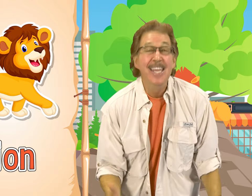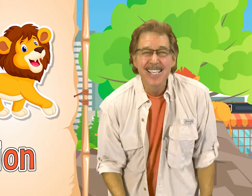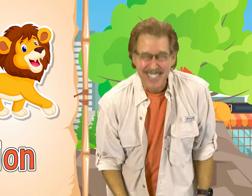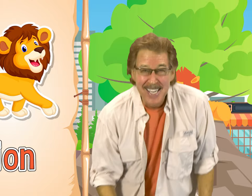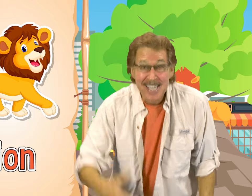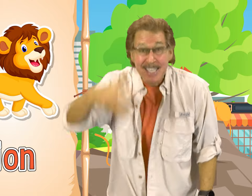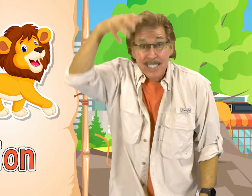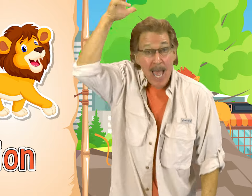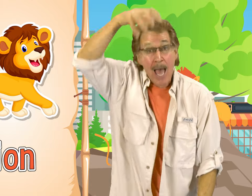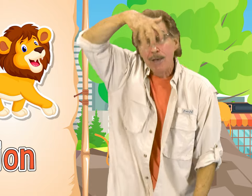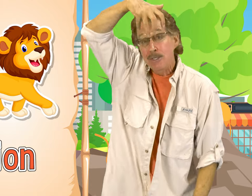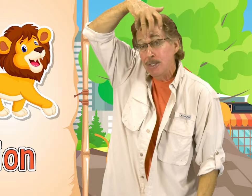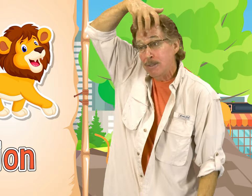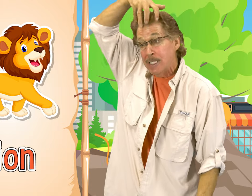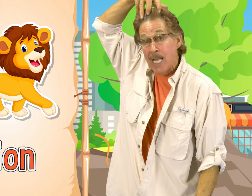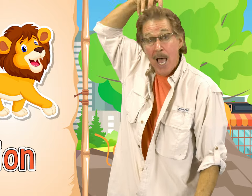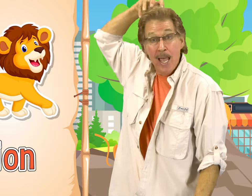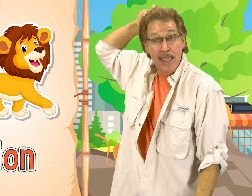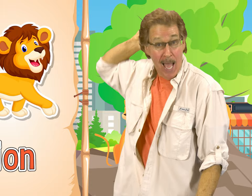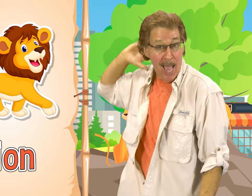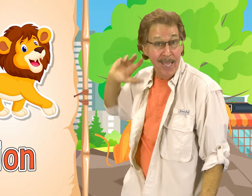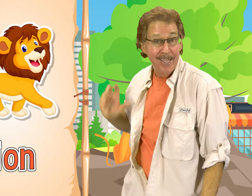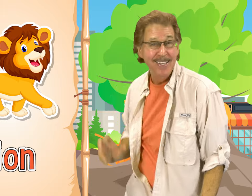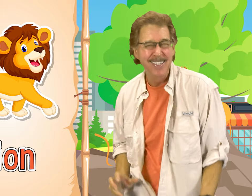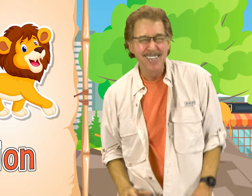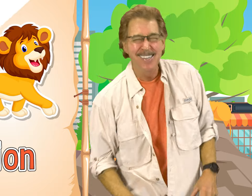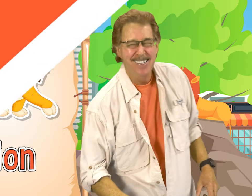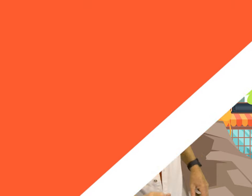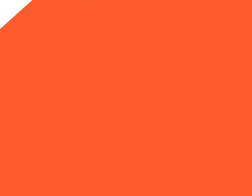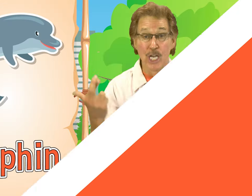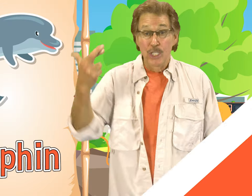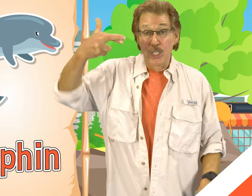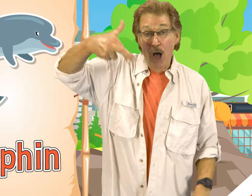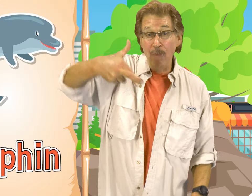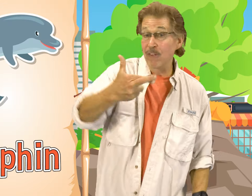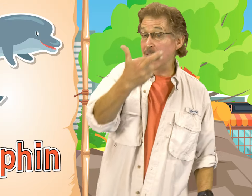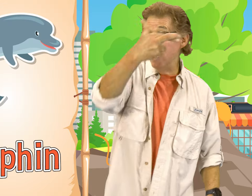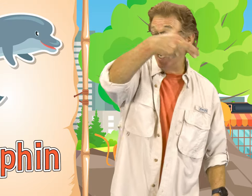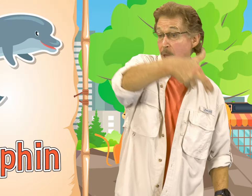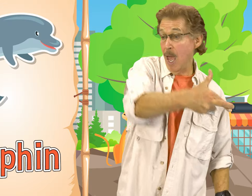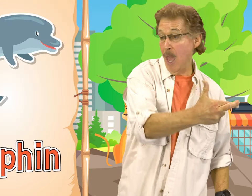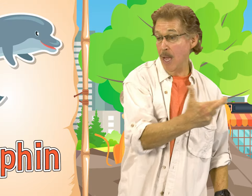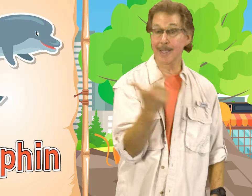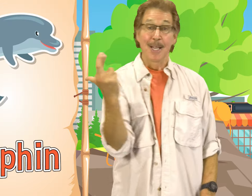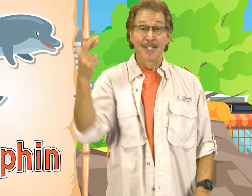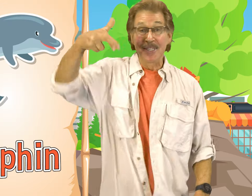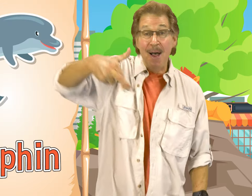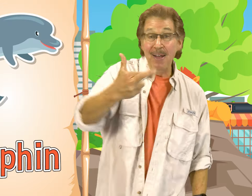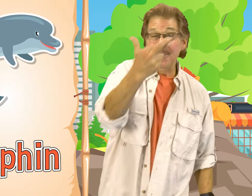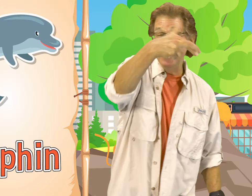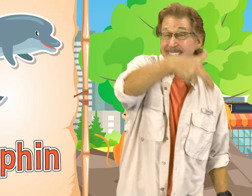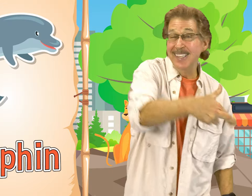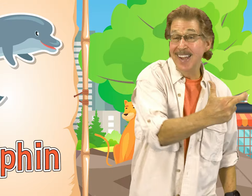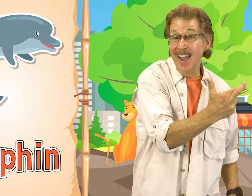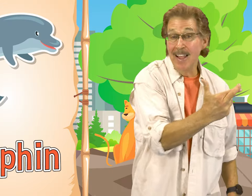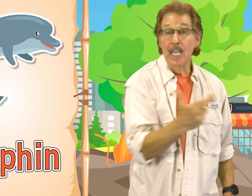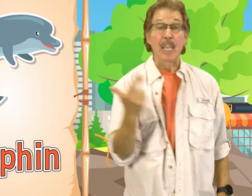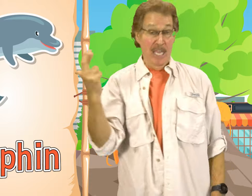This is how you sign lion Dolphin